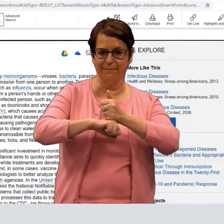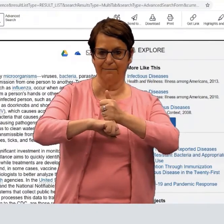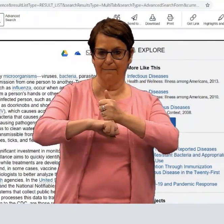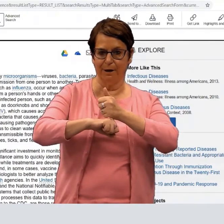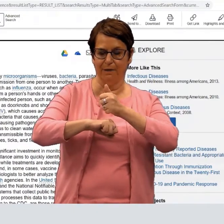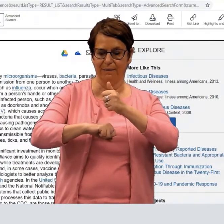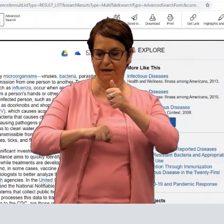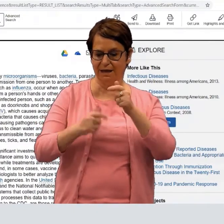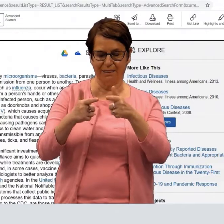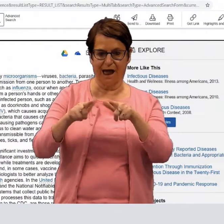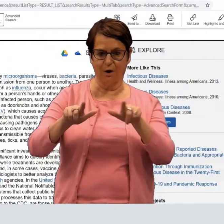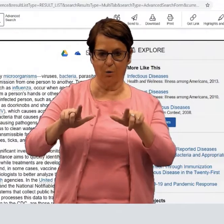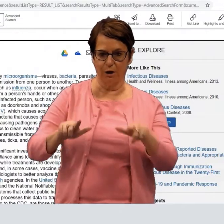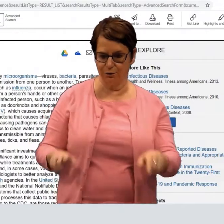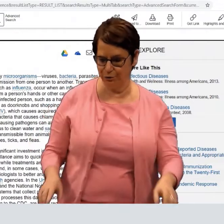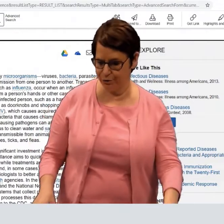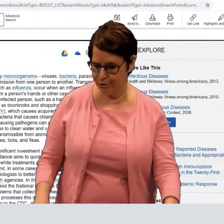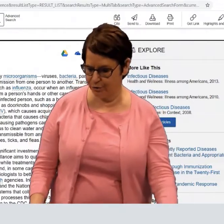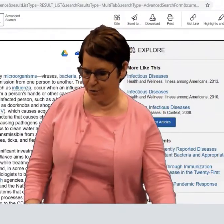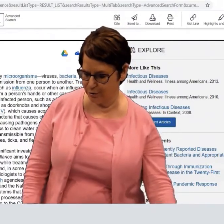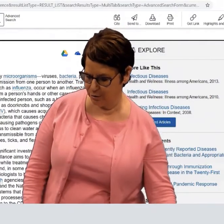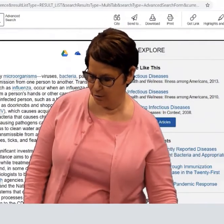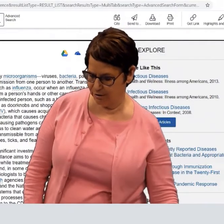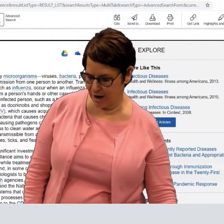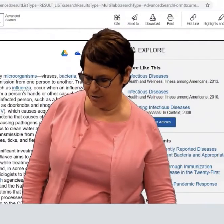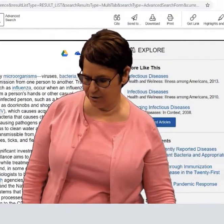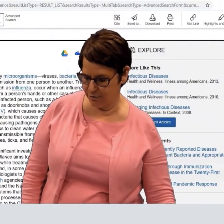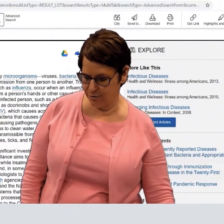Click on Set Interface Language, and choose.